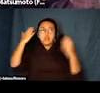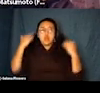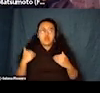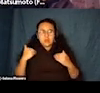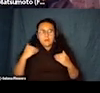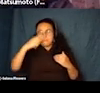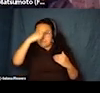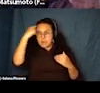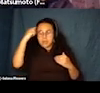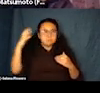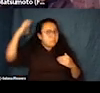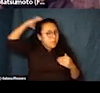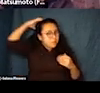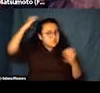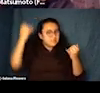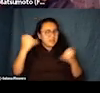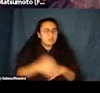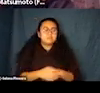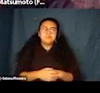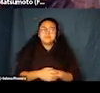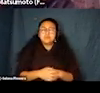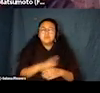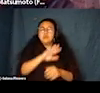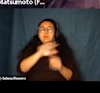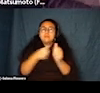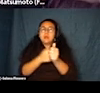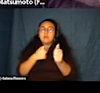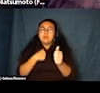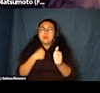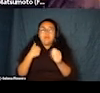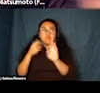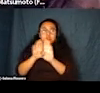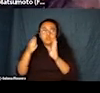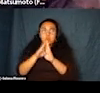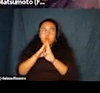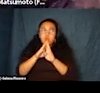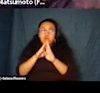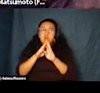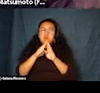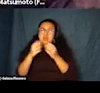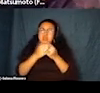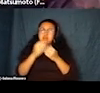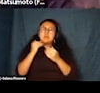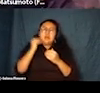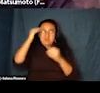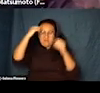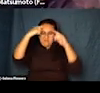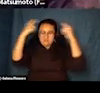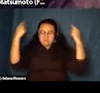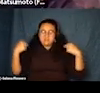Behind me in my room is a doorway that kind of frames my head and a few pictures in the background.